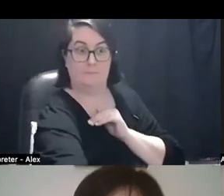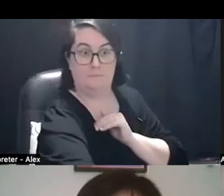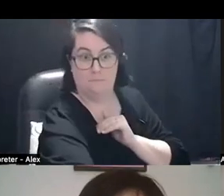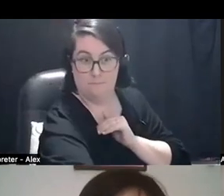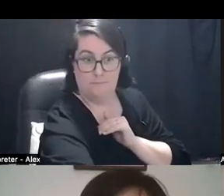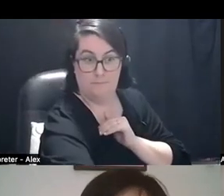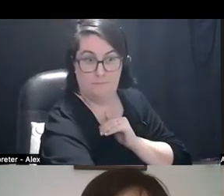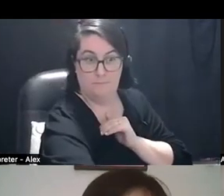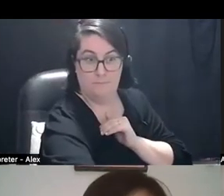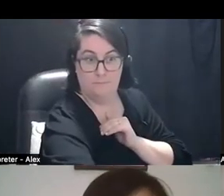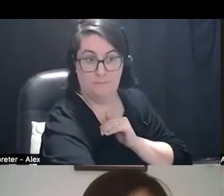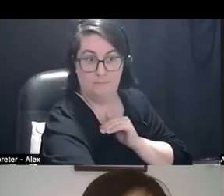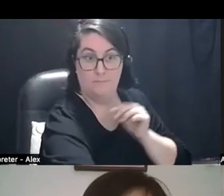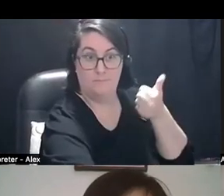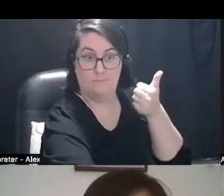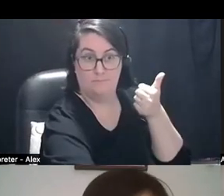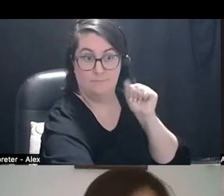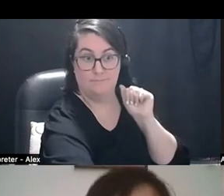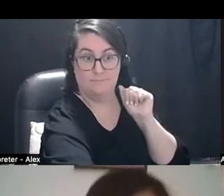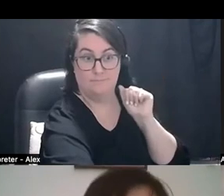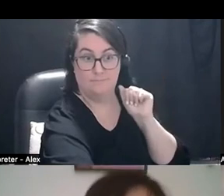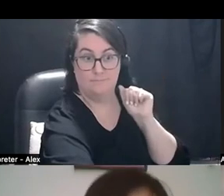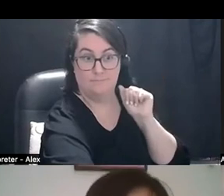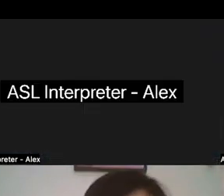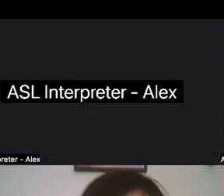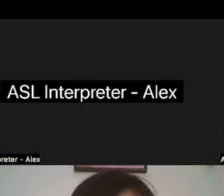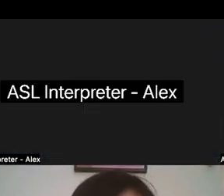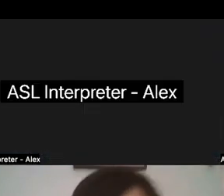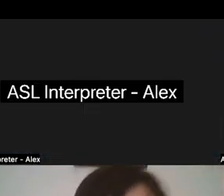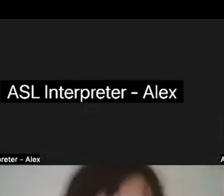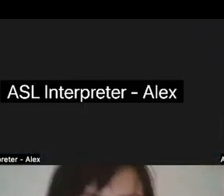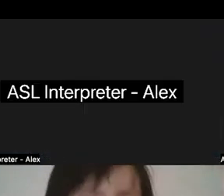Sarah-Tai: Absolutely. Rebecca: Okay, everybody look like you're in fun. *laugh*